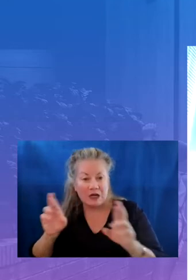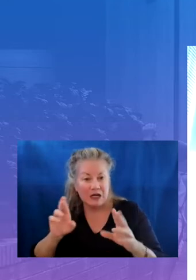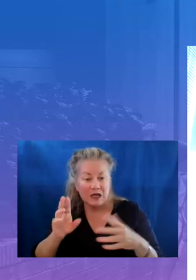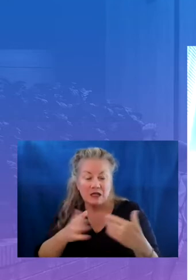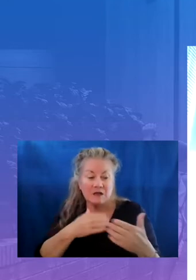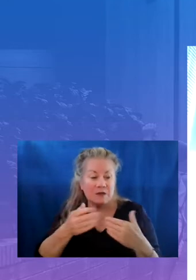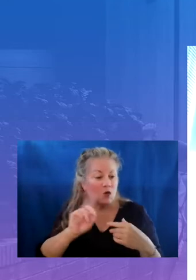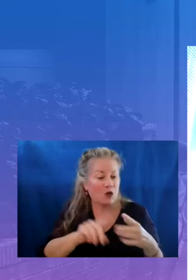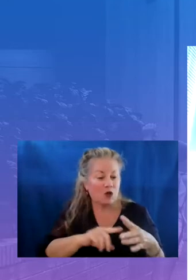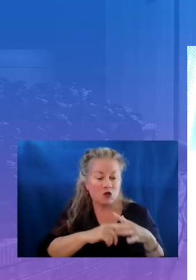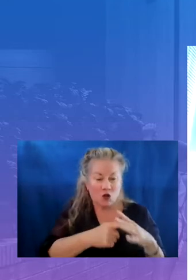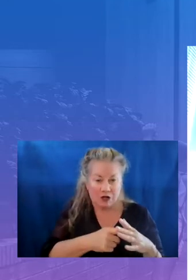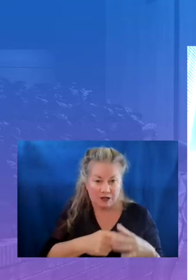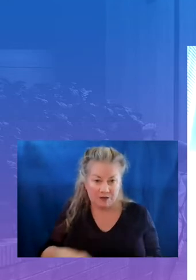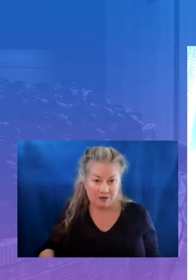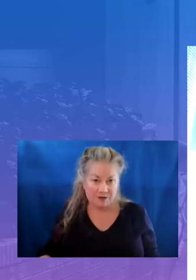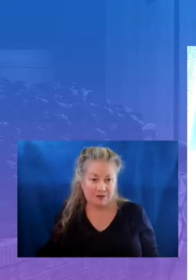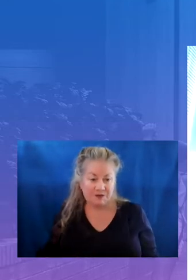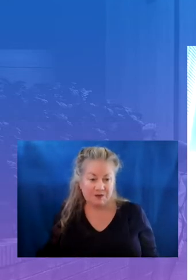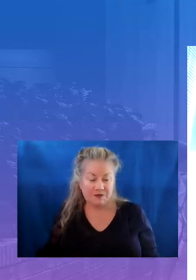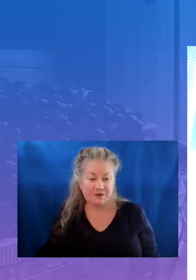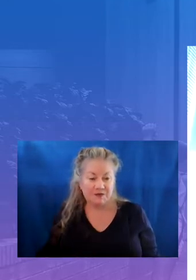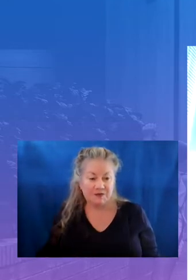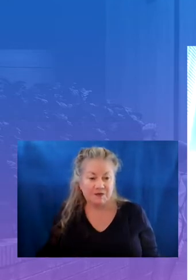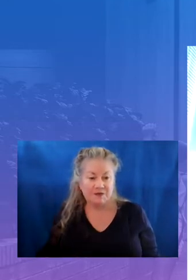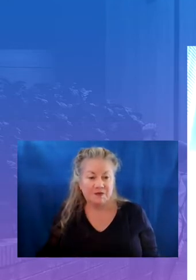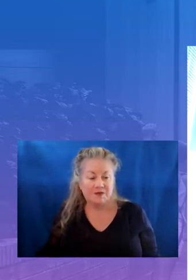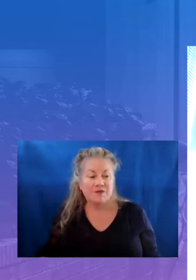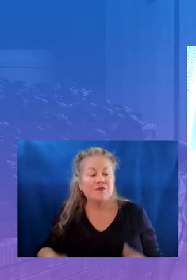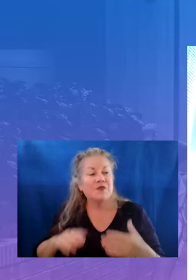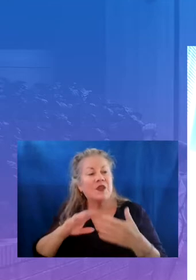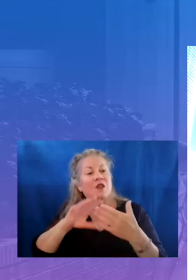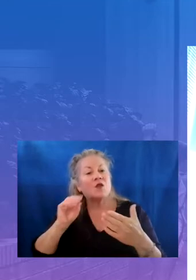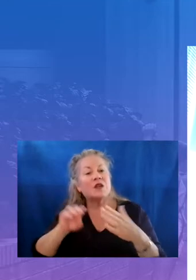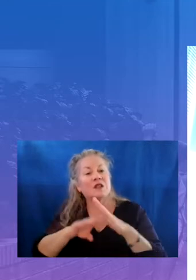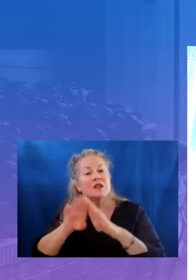research shows that learning acceleration is an important strategy for advancing equity and that